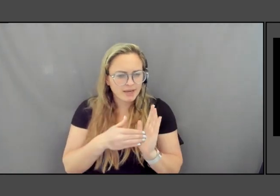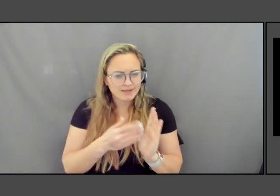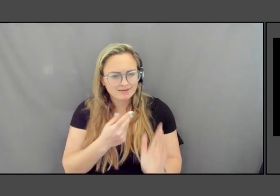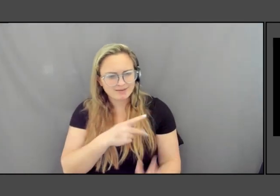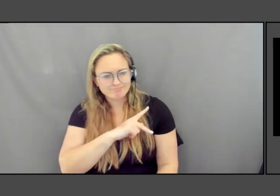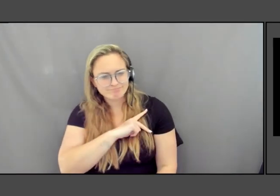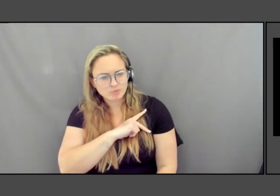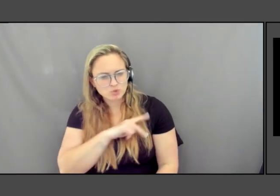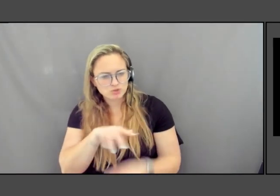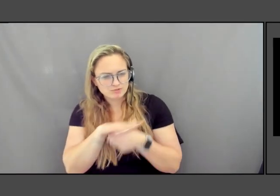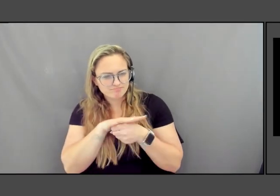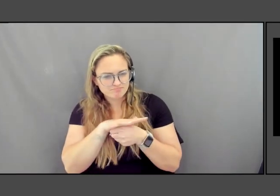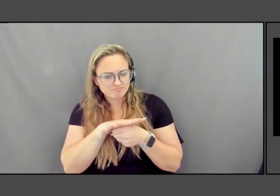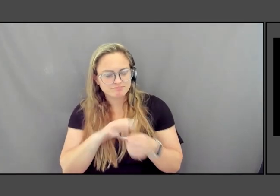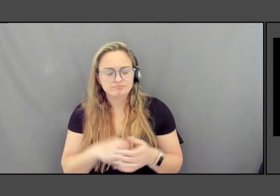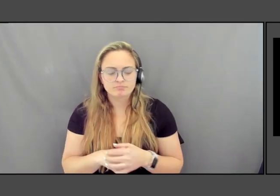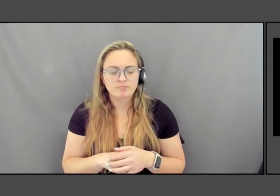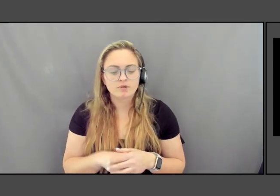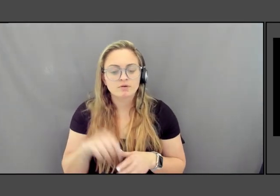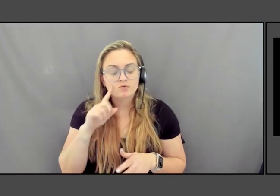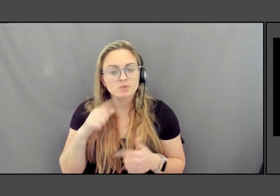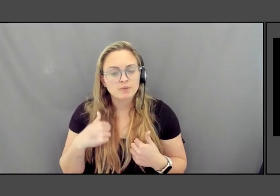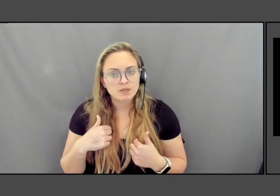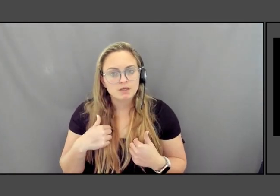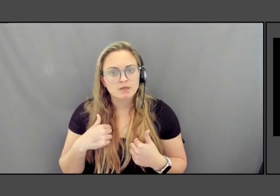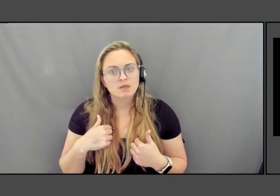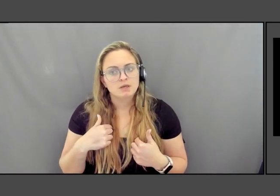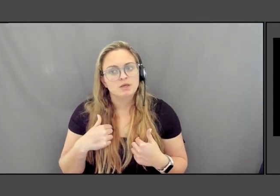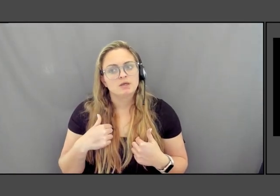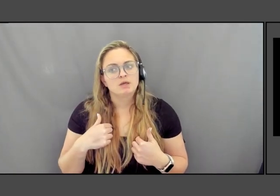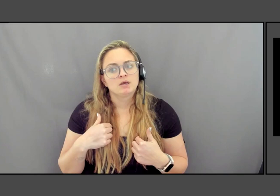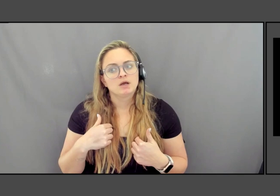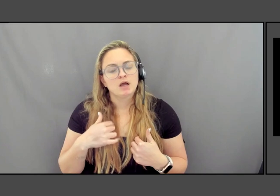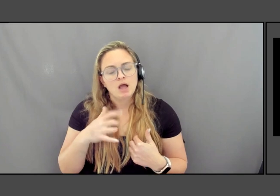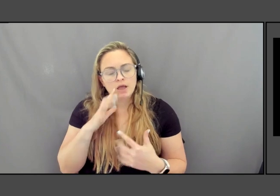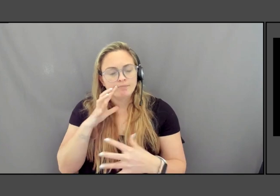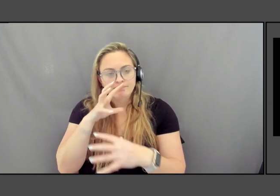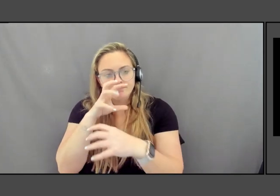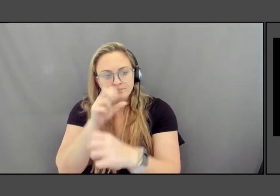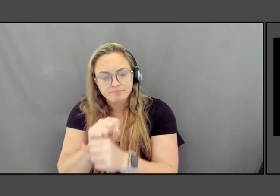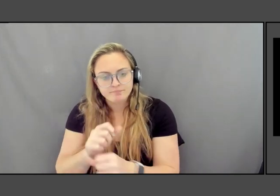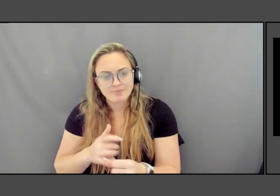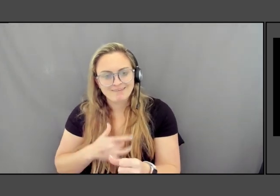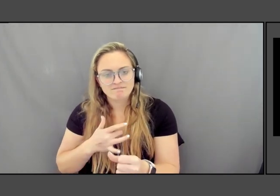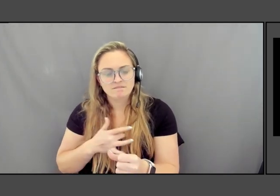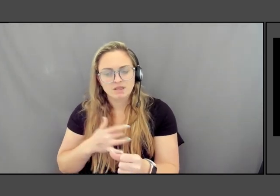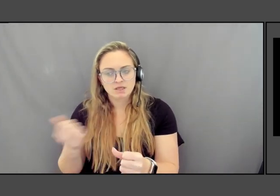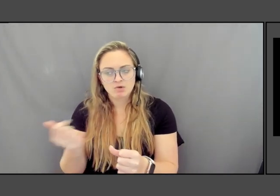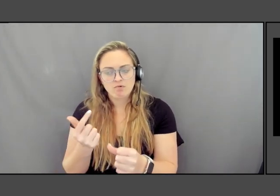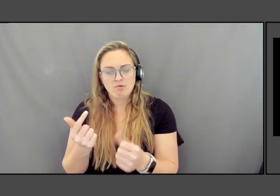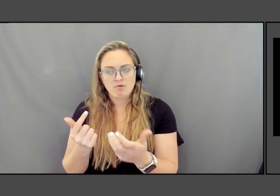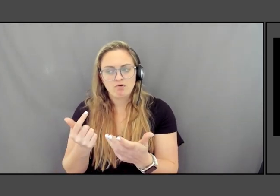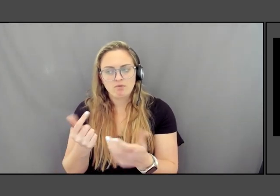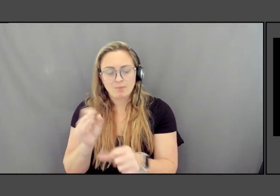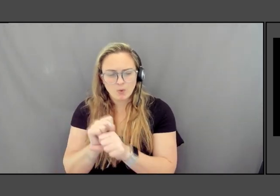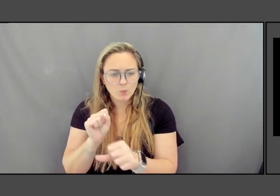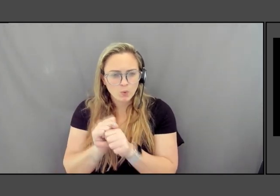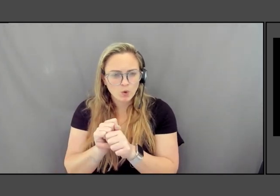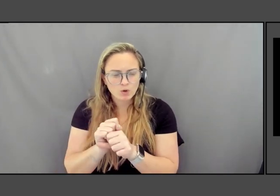So I think for me, I am drawn to a notion in almost all my work of rethinking what something is.